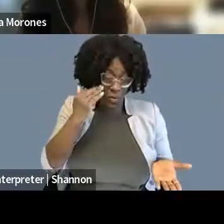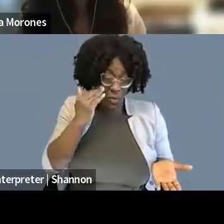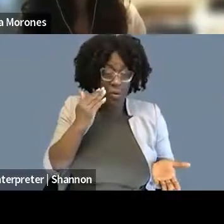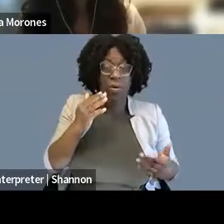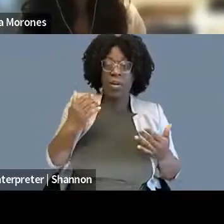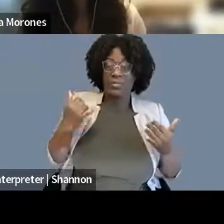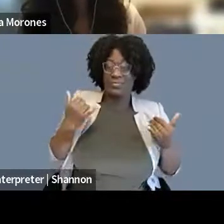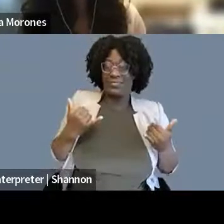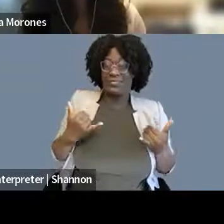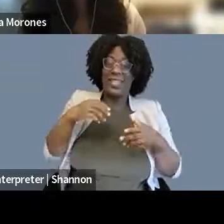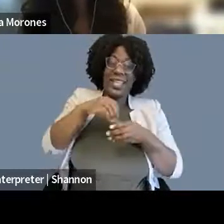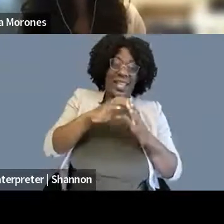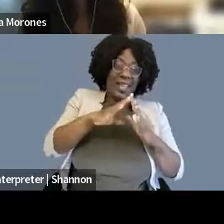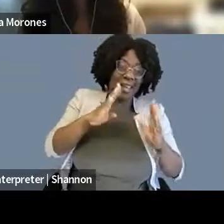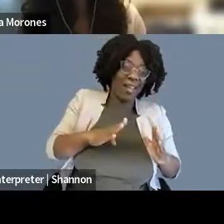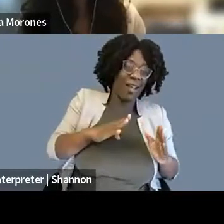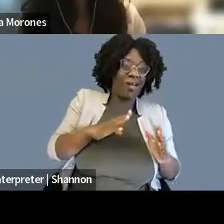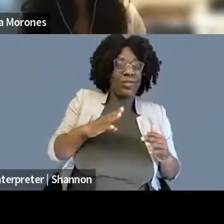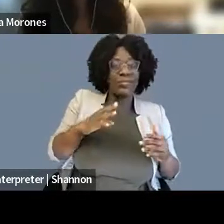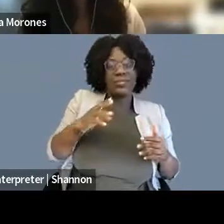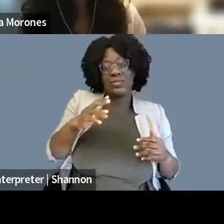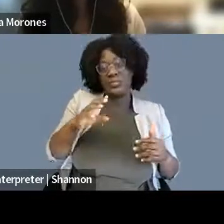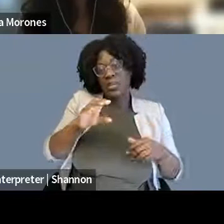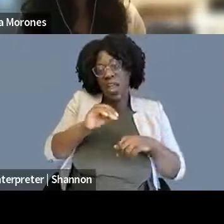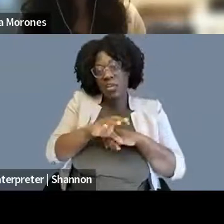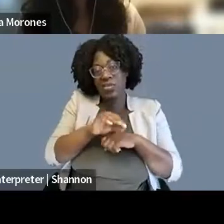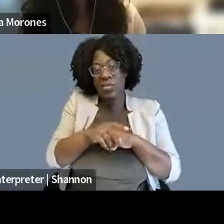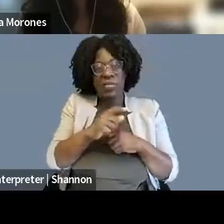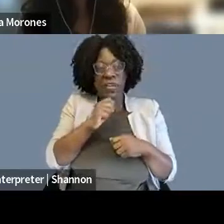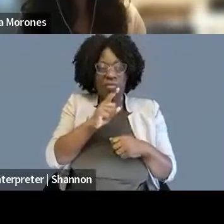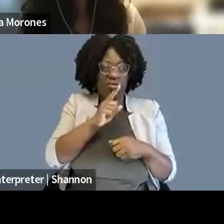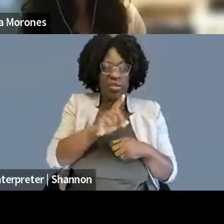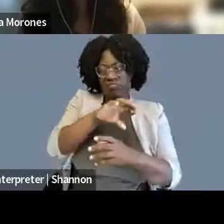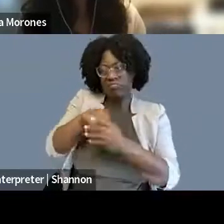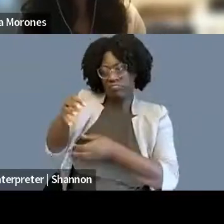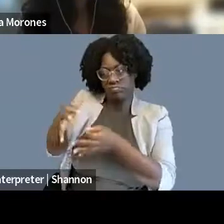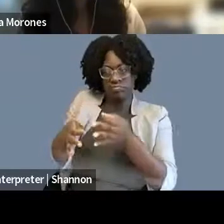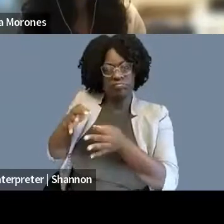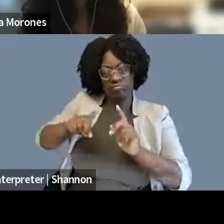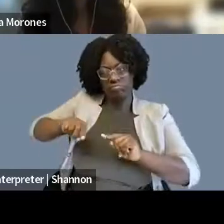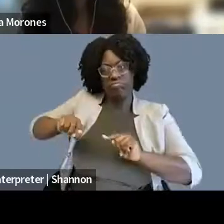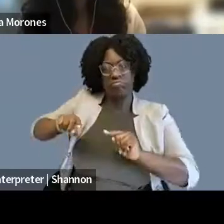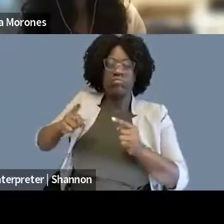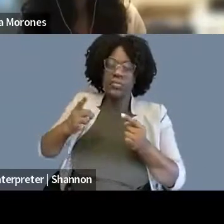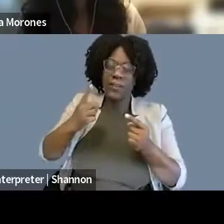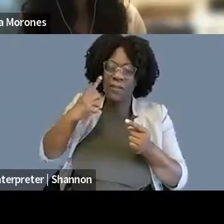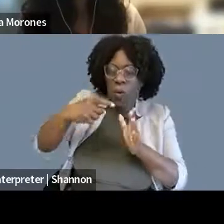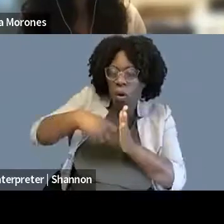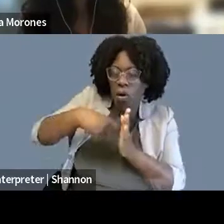the New York Times is the big exception, don't do that much litigation anymore, primarily, you know, for cost reasons. So most of the time, they hire outside counsel,